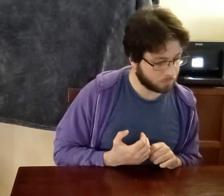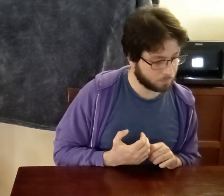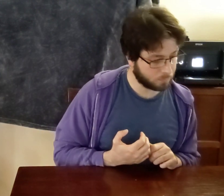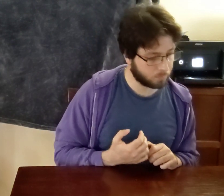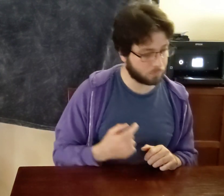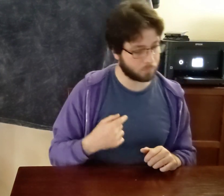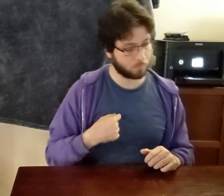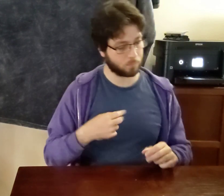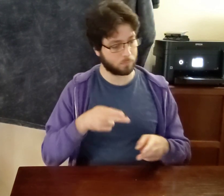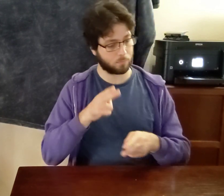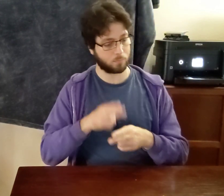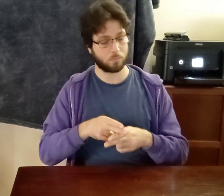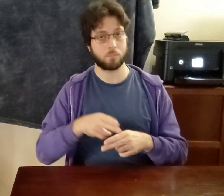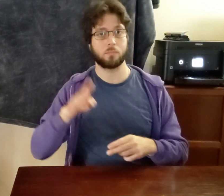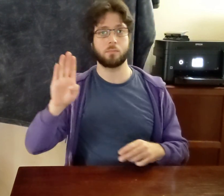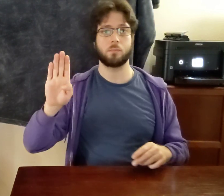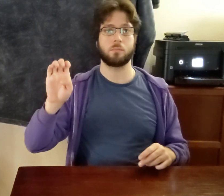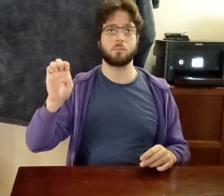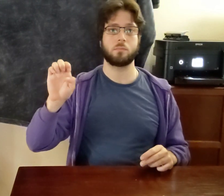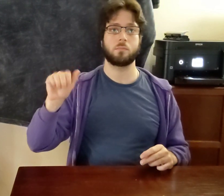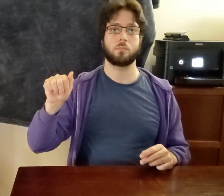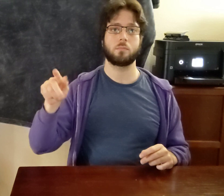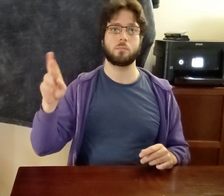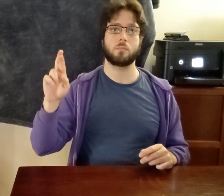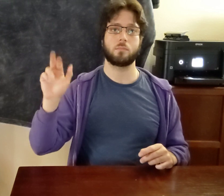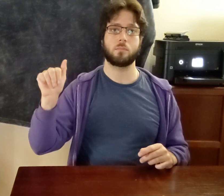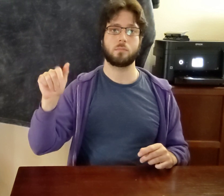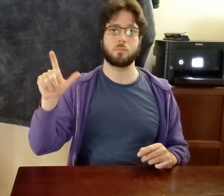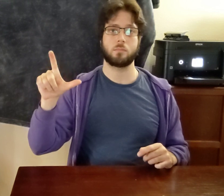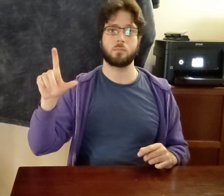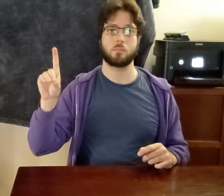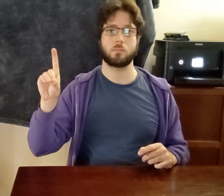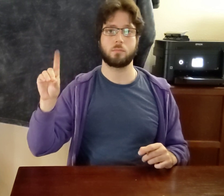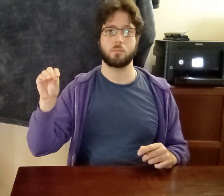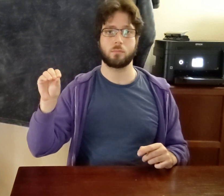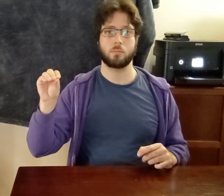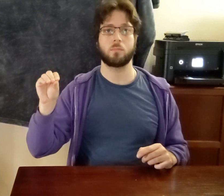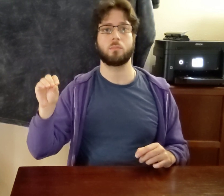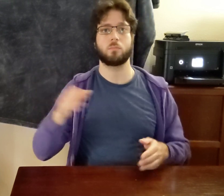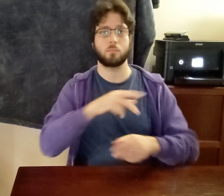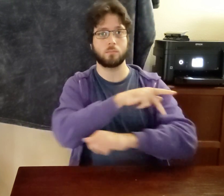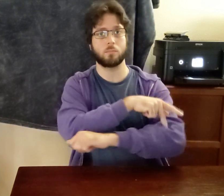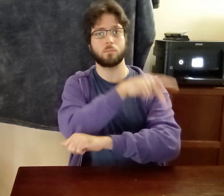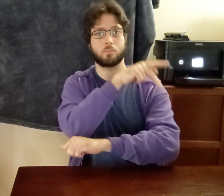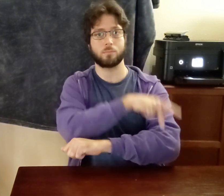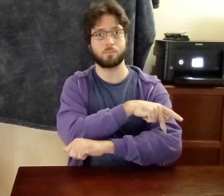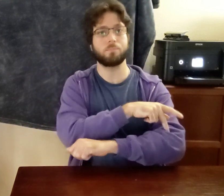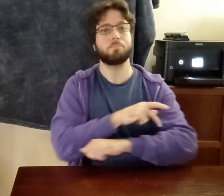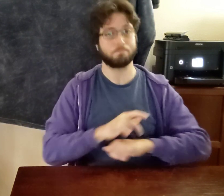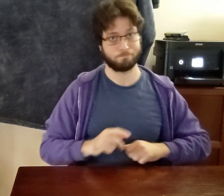I CALL B-E-A-R-A-L-D-O BEARALDO